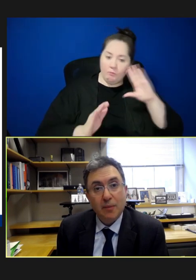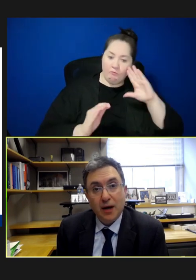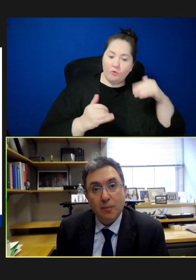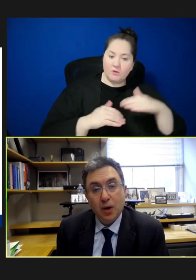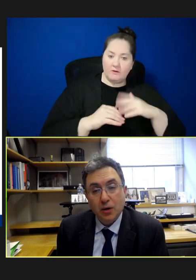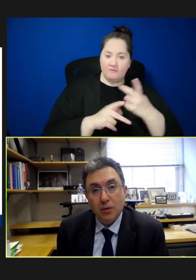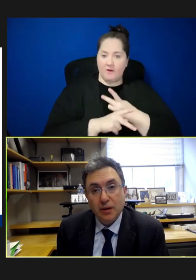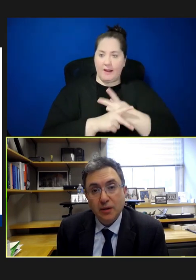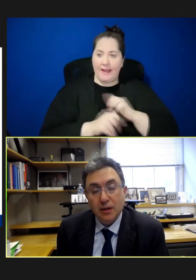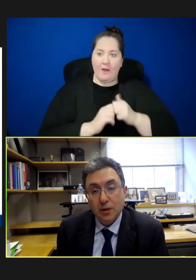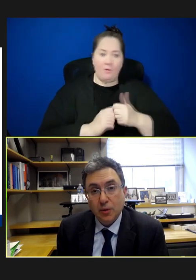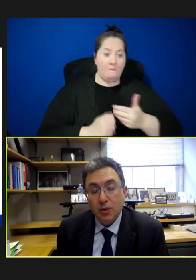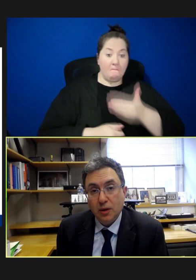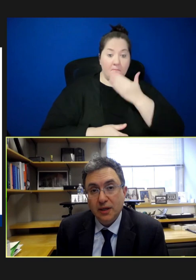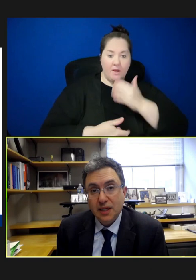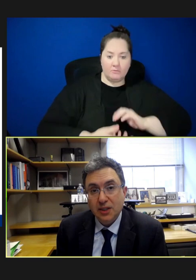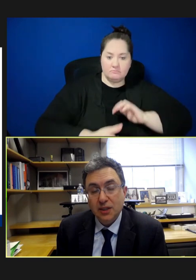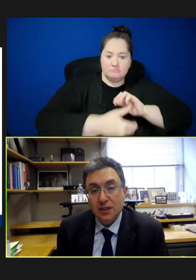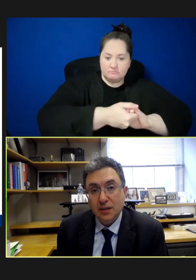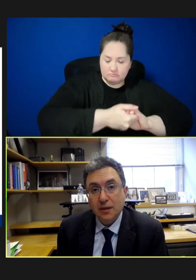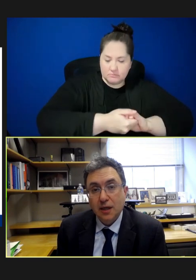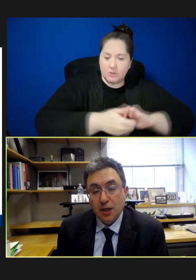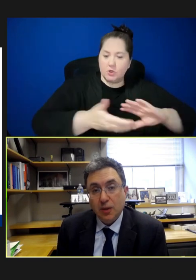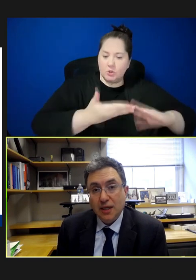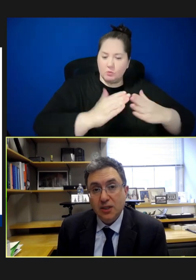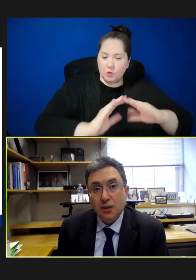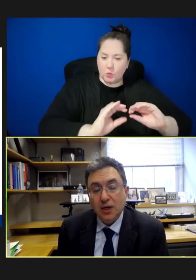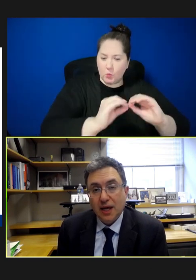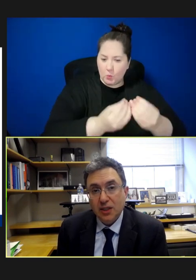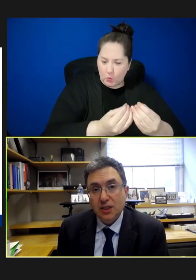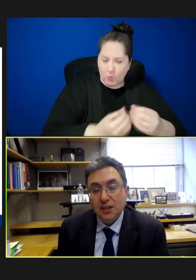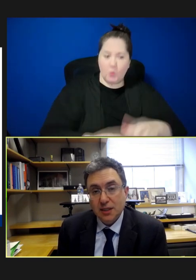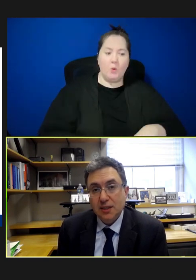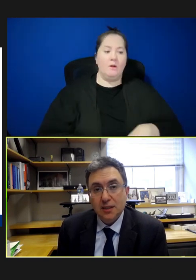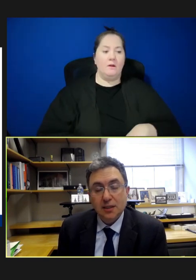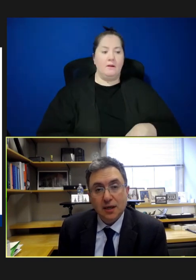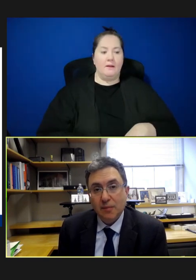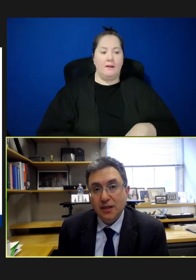better partner with community organizations and its communications. This is going to be a